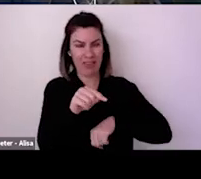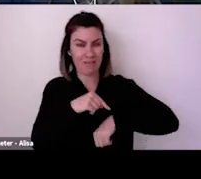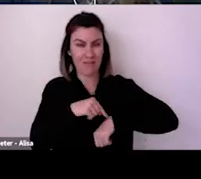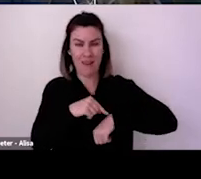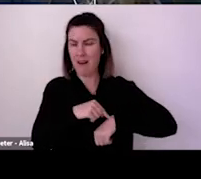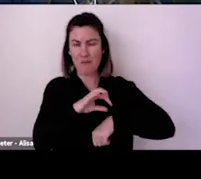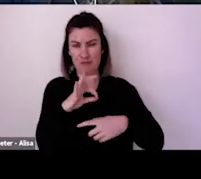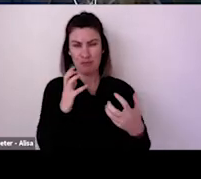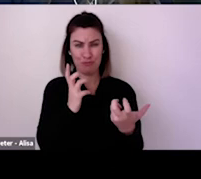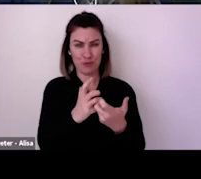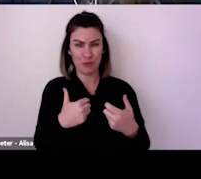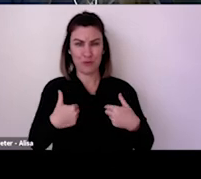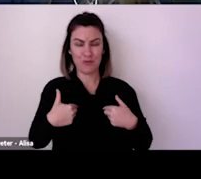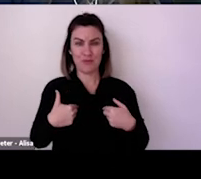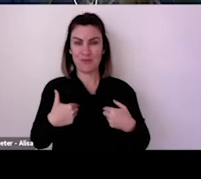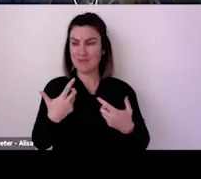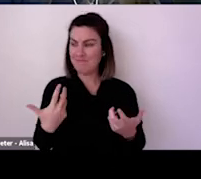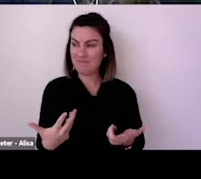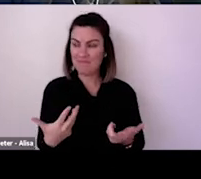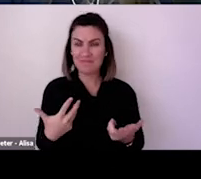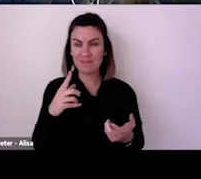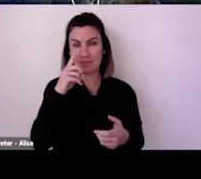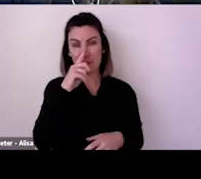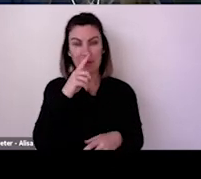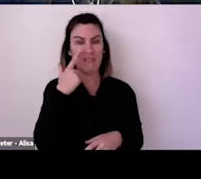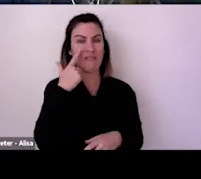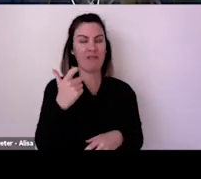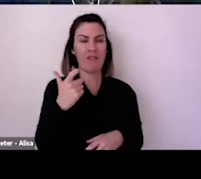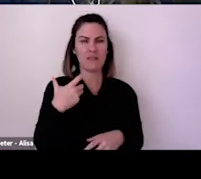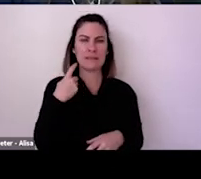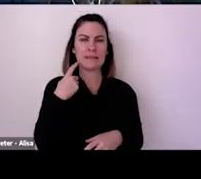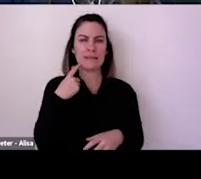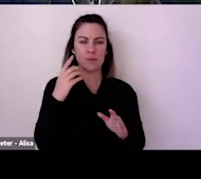own agendas which are not necessarily converging on what the sector needs.